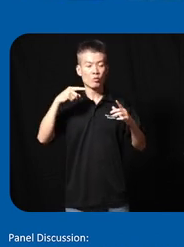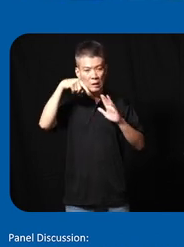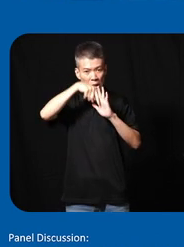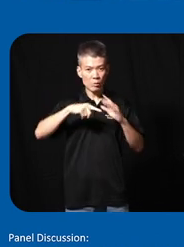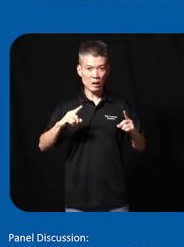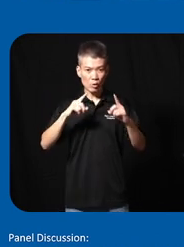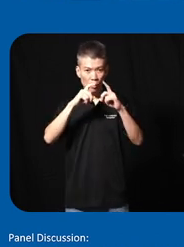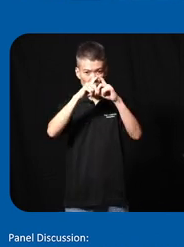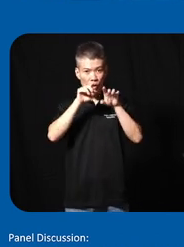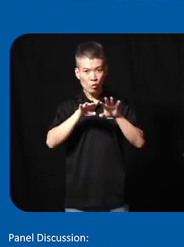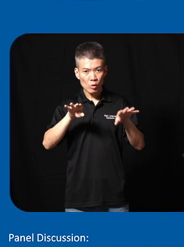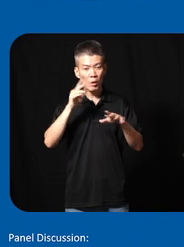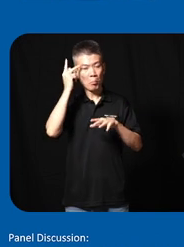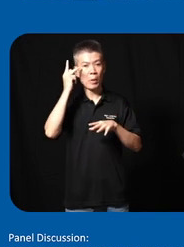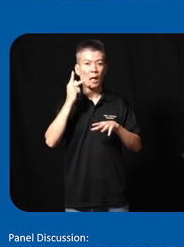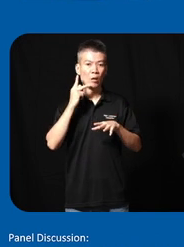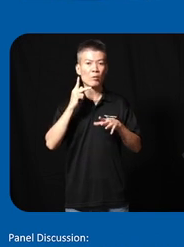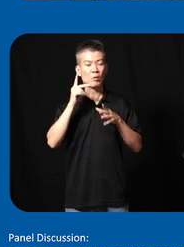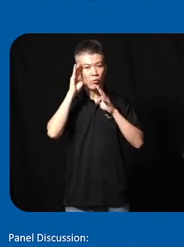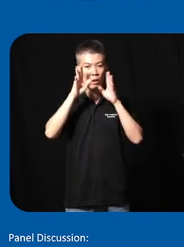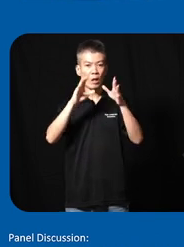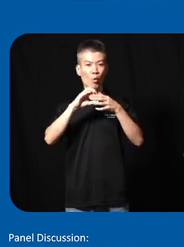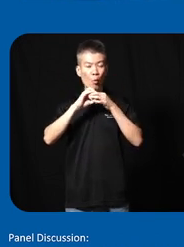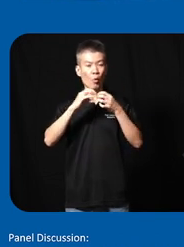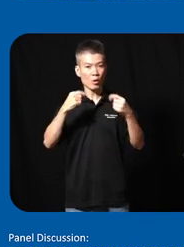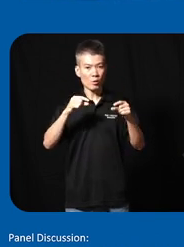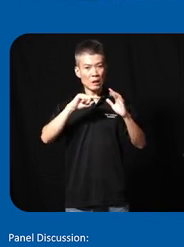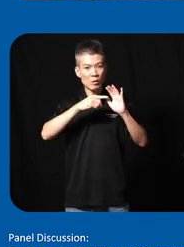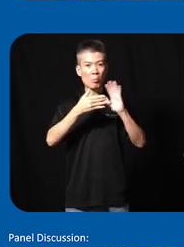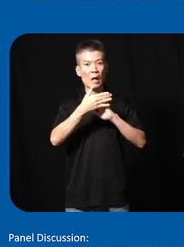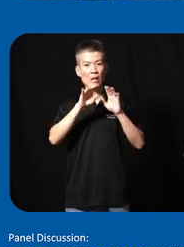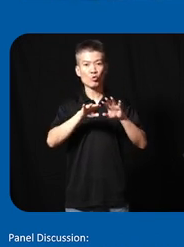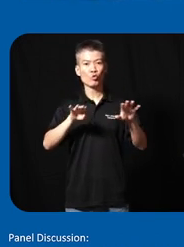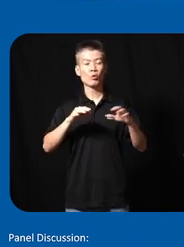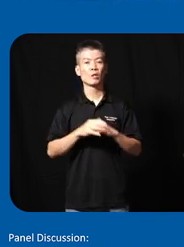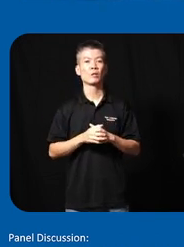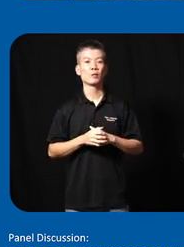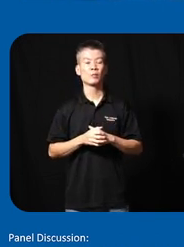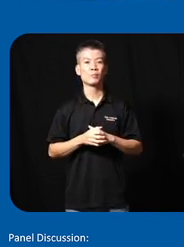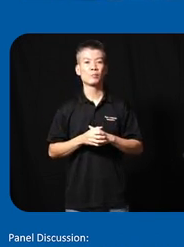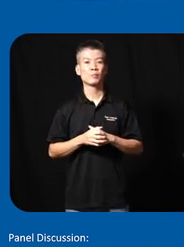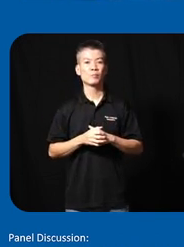so children and their parents even invent their own games initiated by the children so to kind